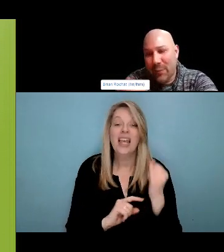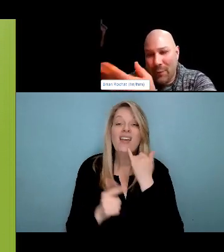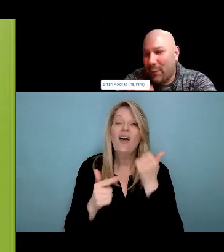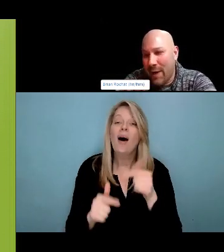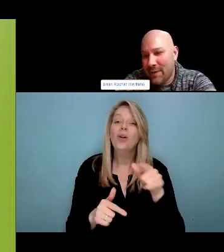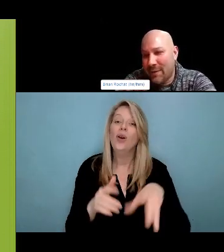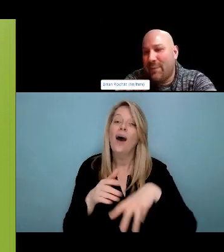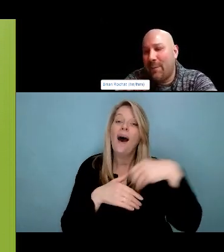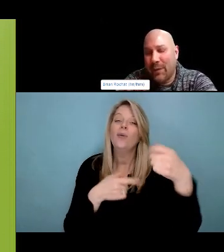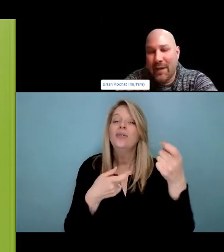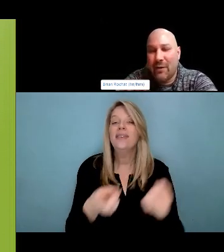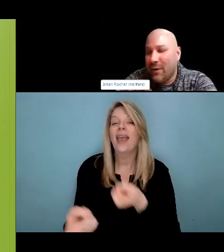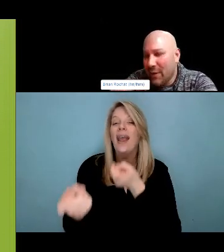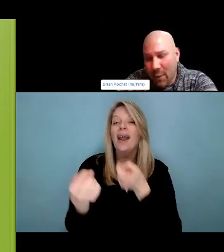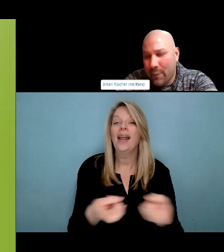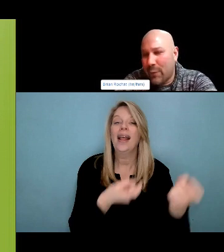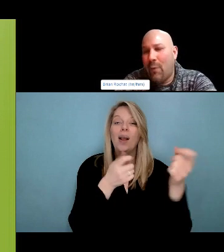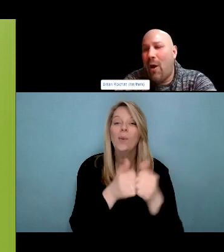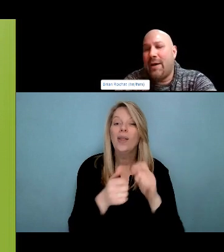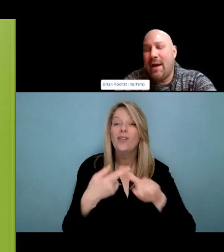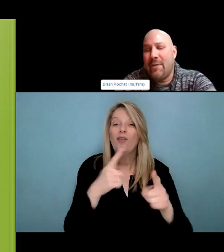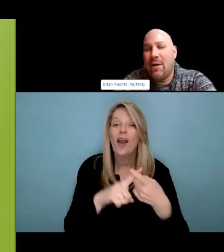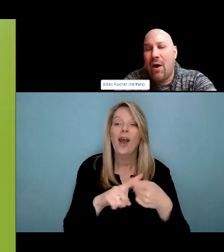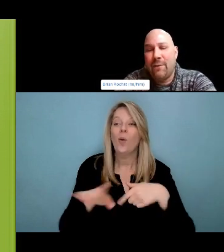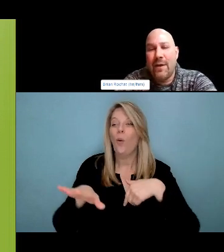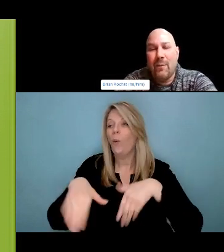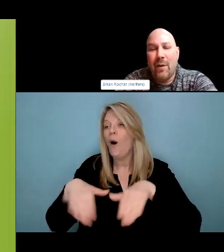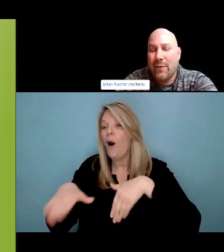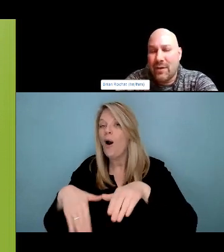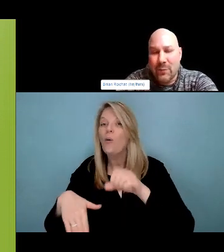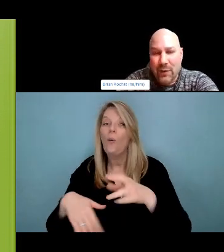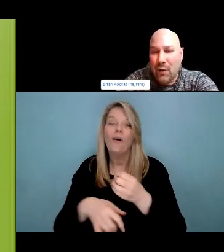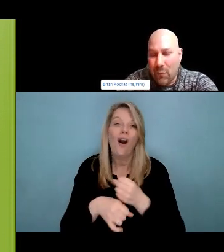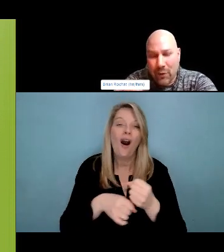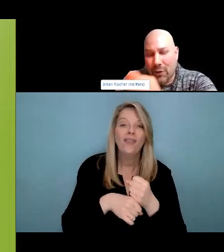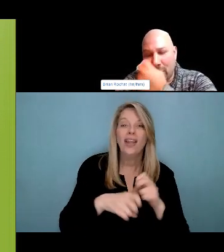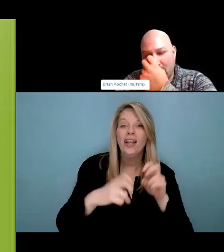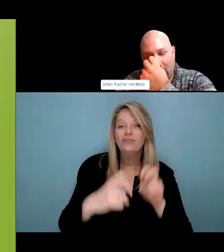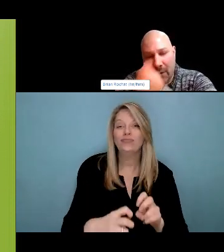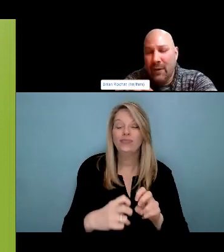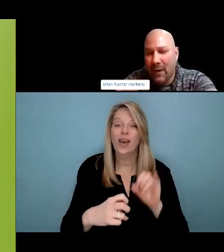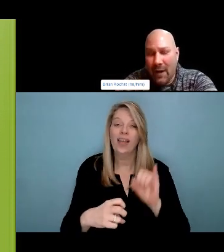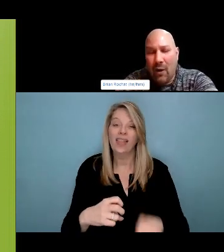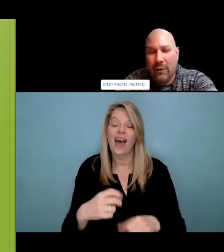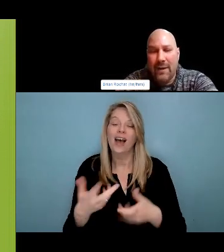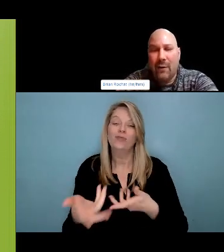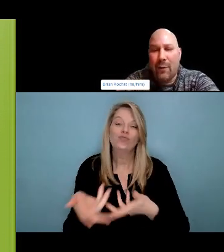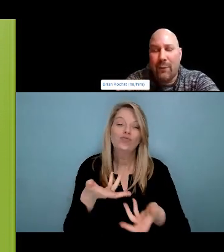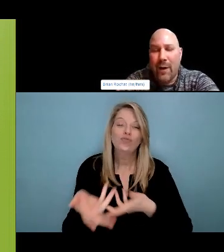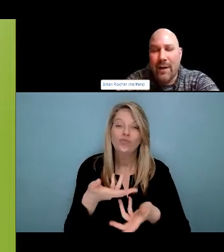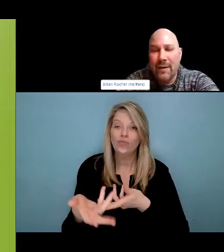the principles of harm reduction and adopt those principles as well. That's a quick answer. Hey, yeah, thank you very much. And yeah,